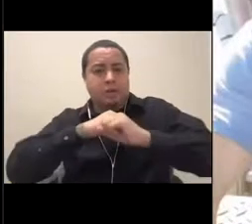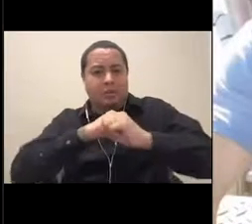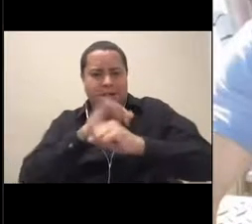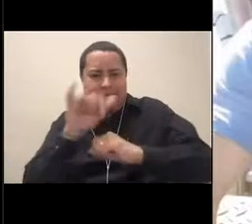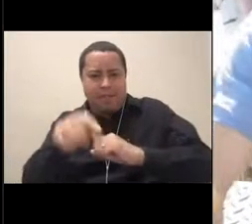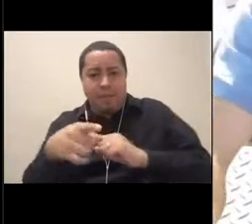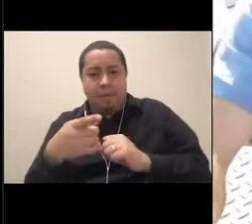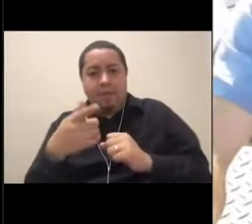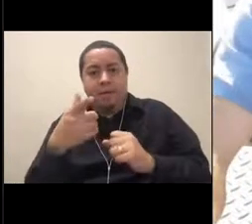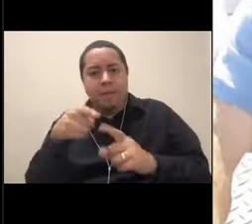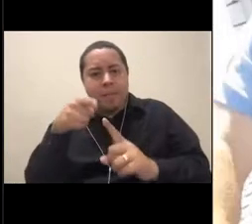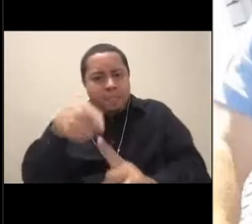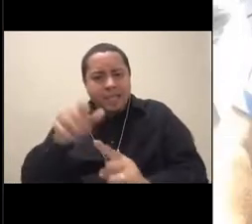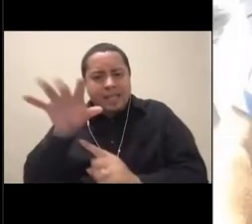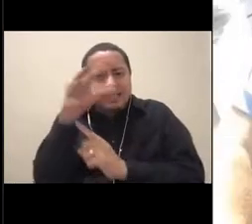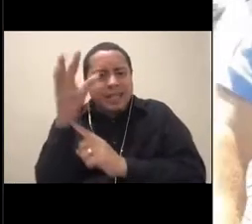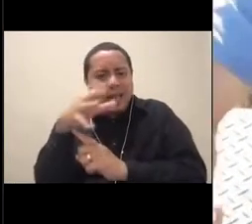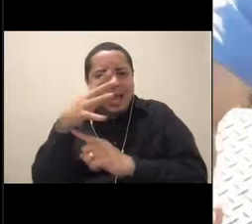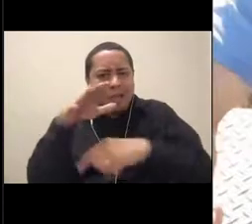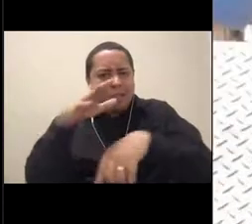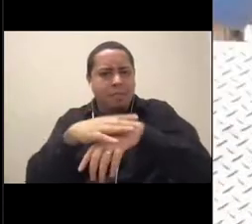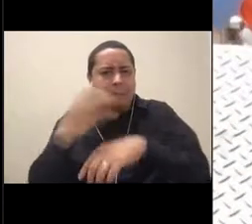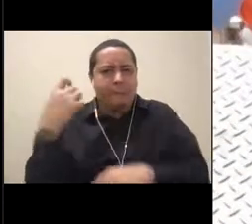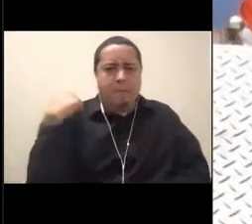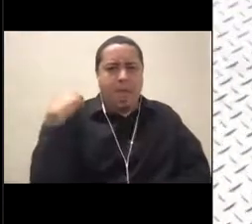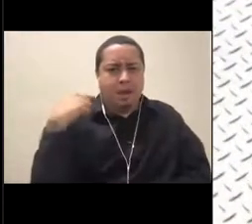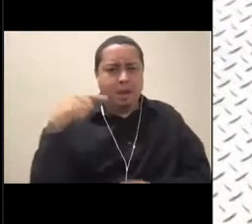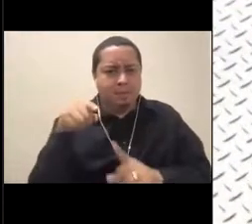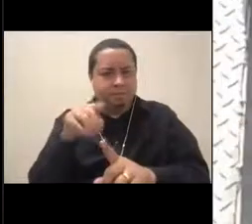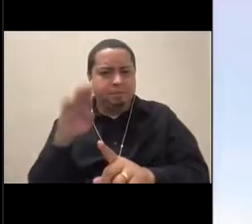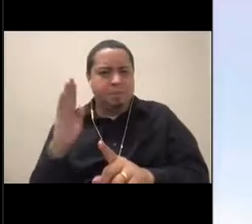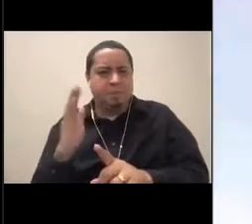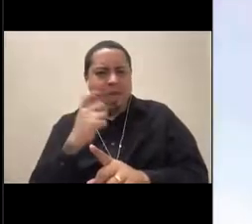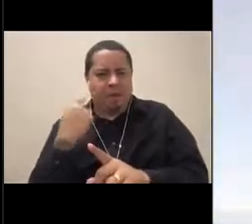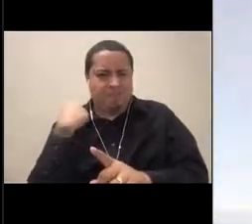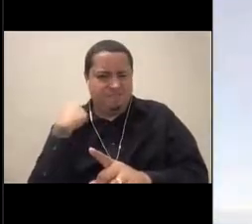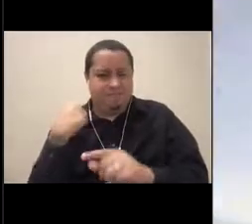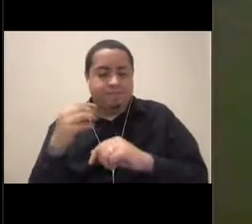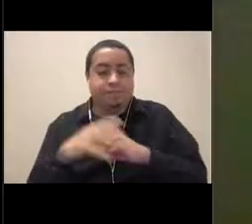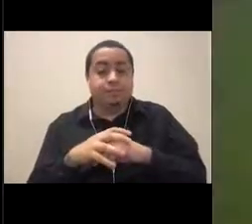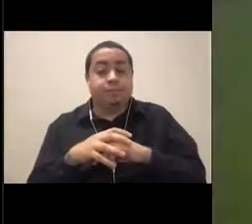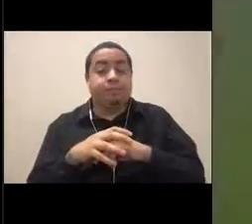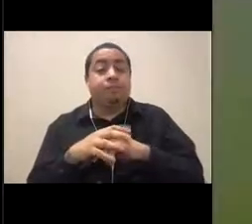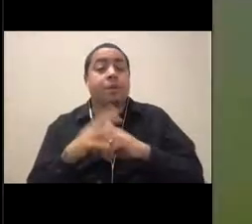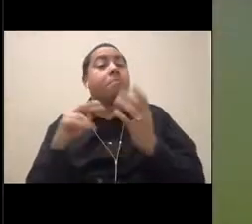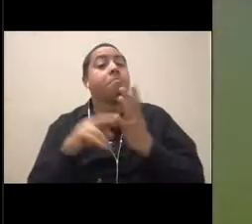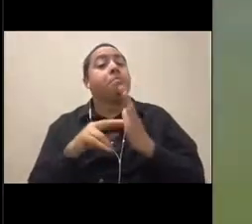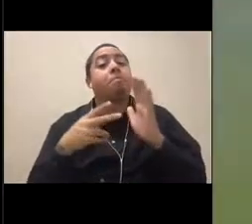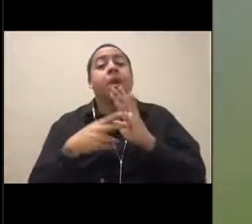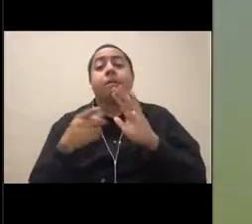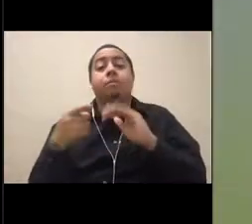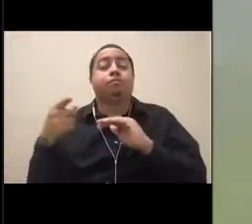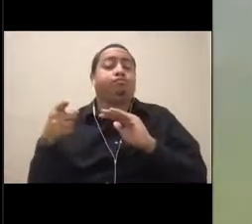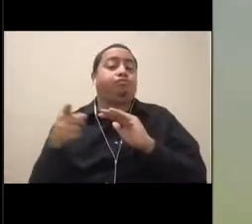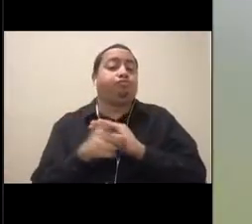so they can monitor everywhere this sea turtle goes. And when it's swimming along during its migration,